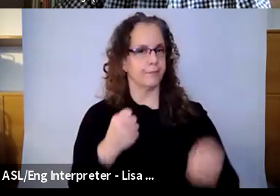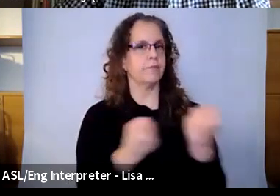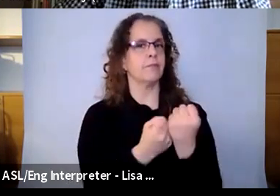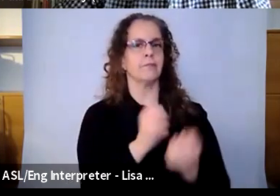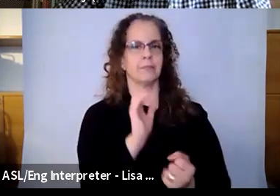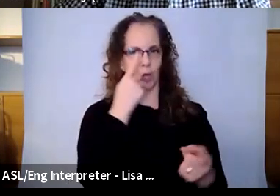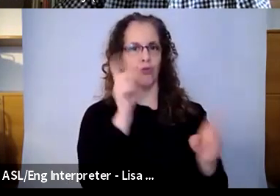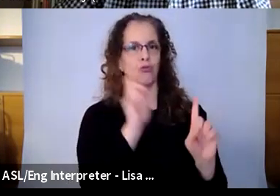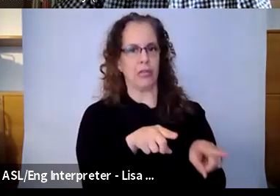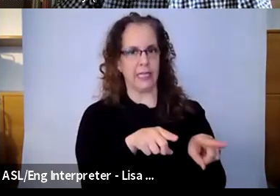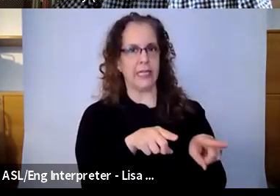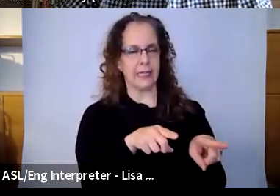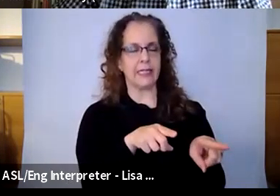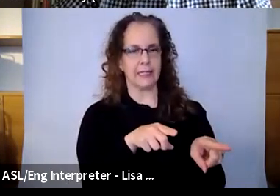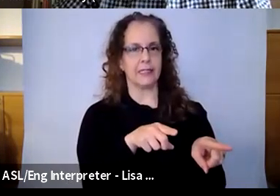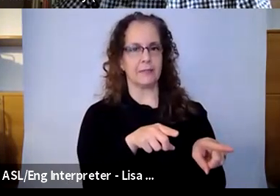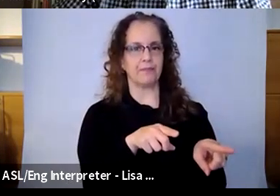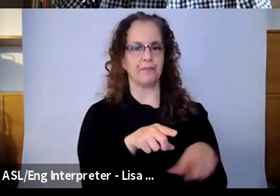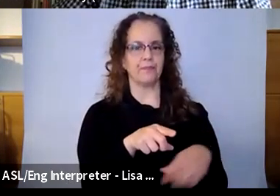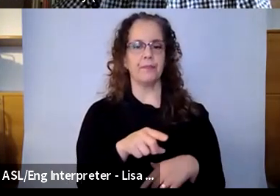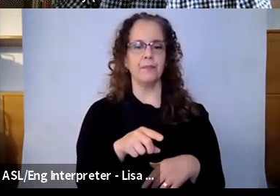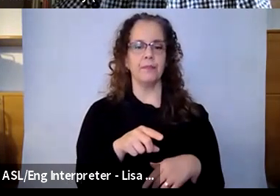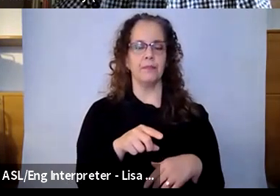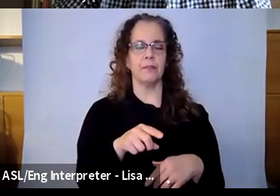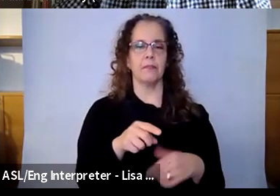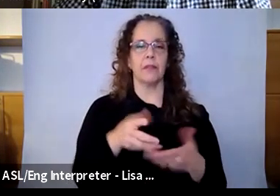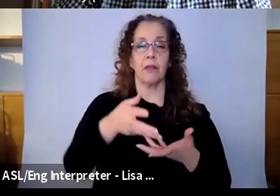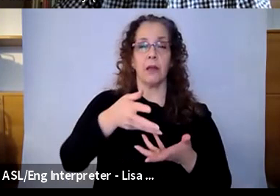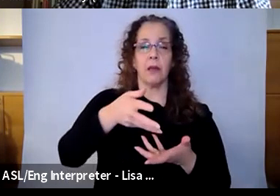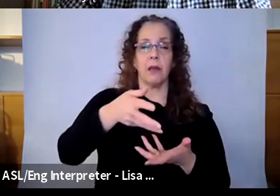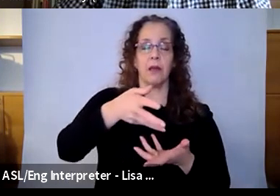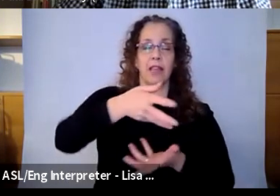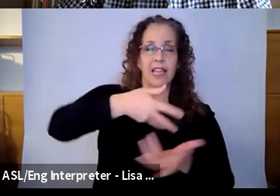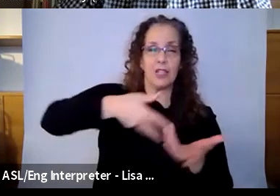that the interactive, collaborative community-building